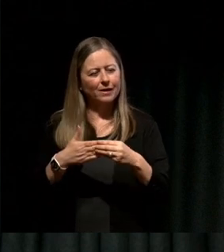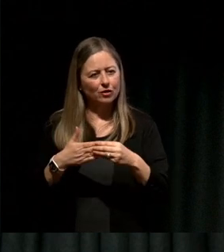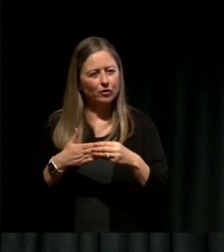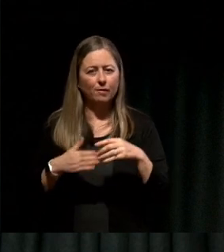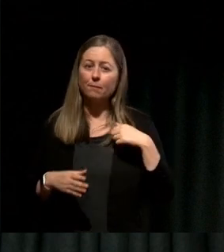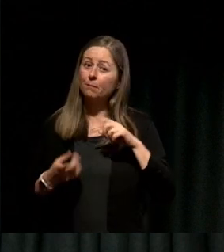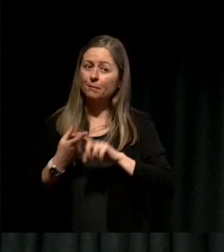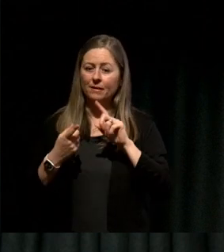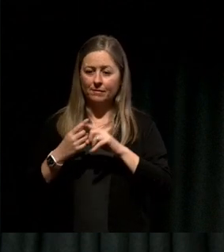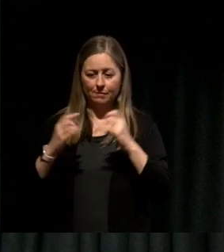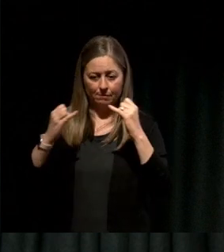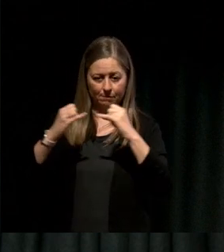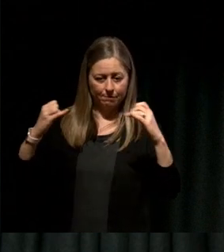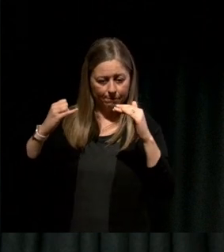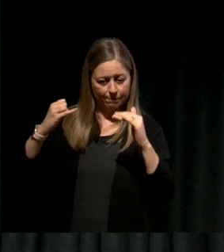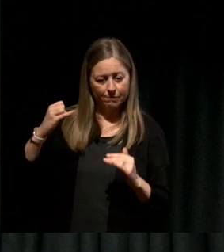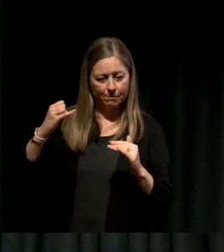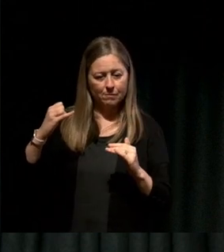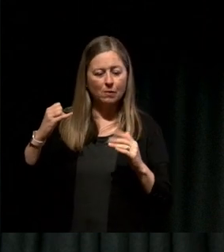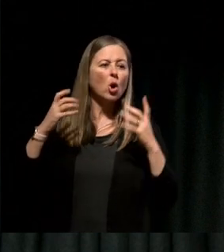Often being a lawyer is about being right.